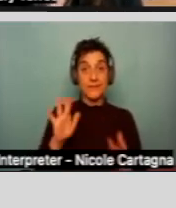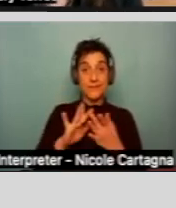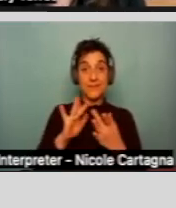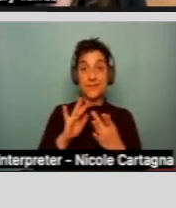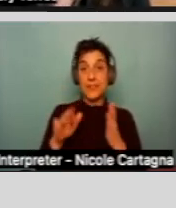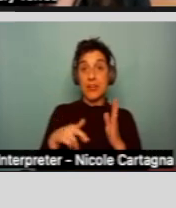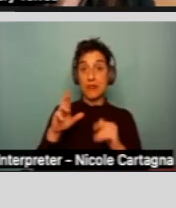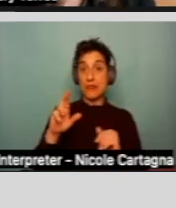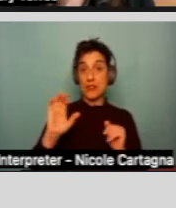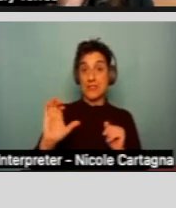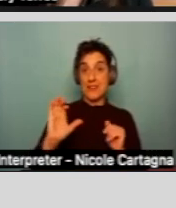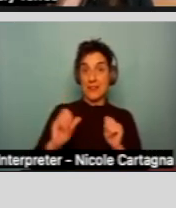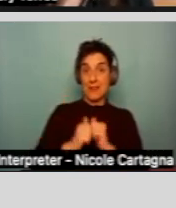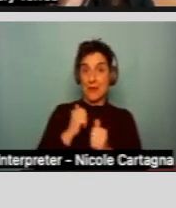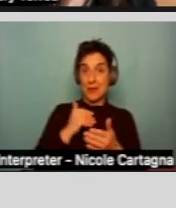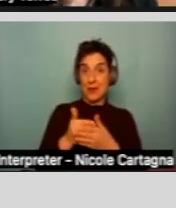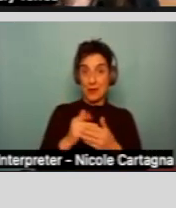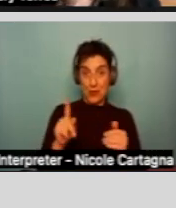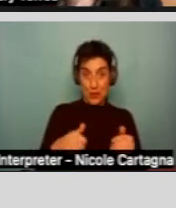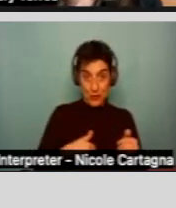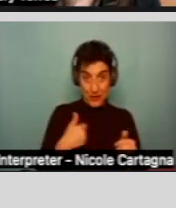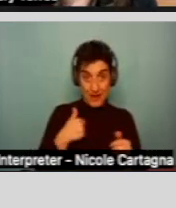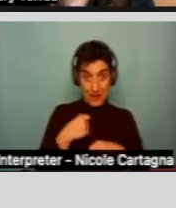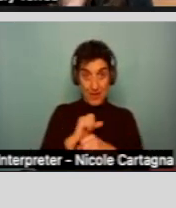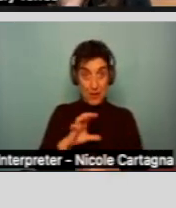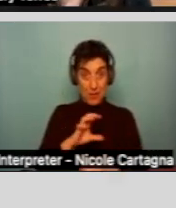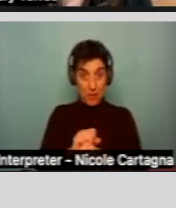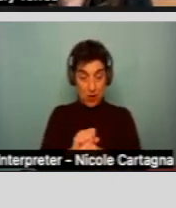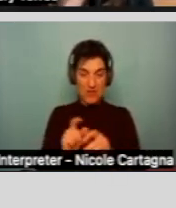closest to where you live and you make that appointment, you make that initial intake meeting.